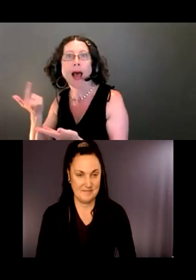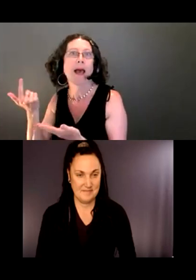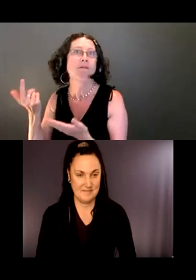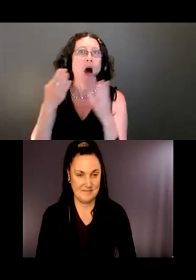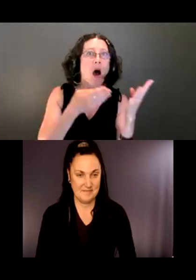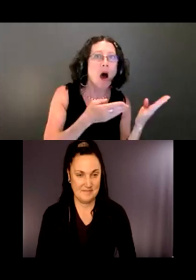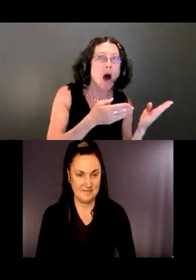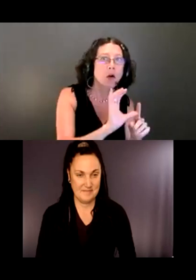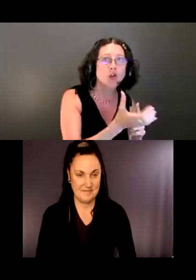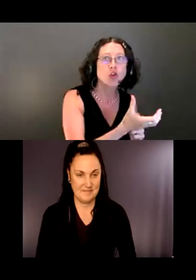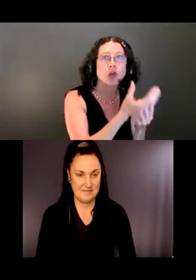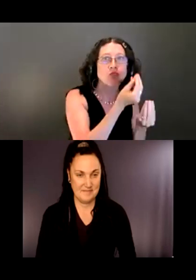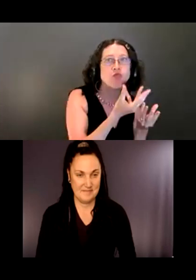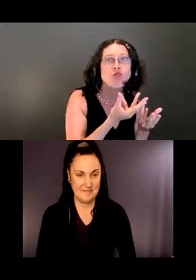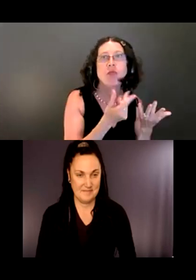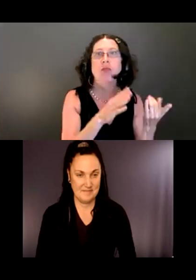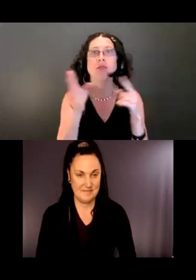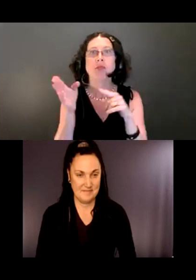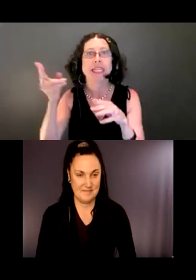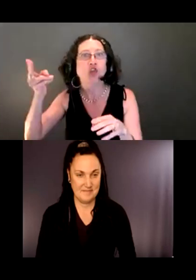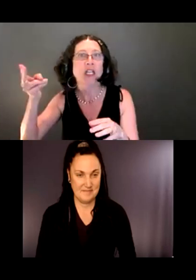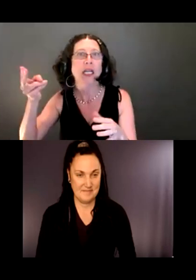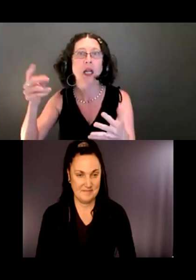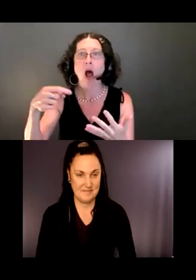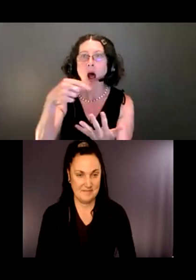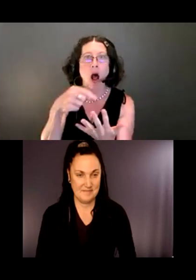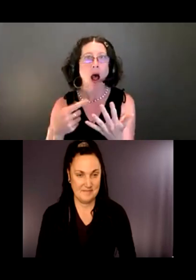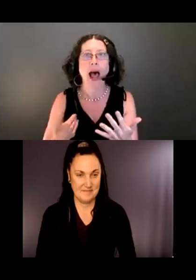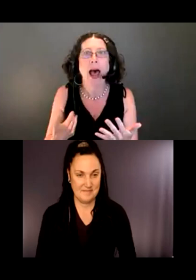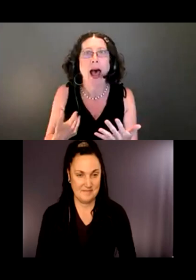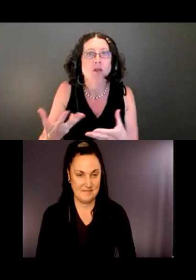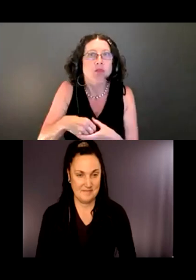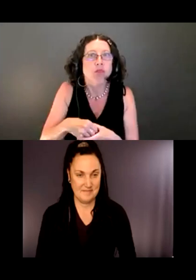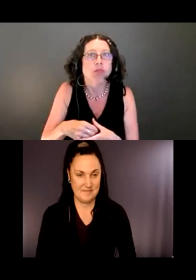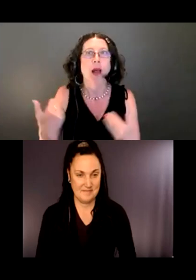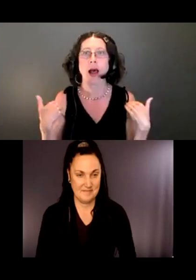You can, on some of these apps, put audio. You can put video with an ASL interpreter.